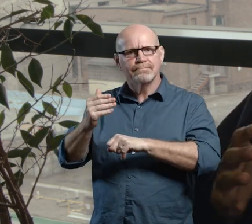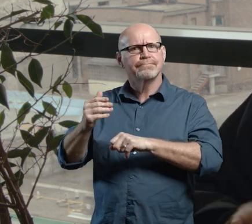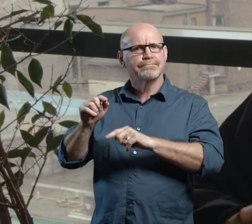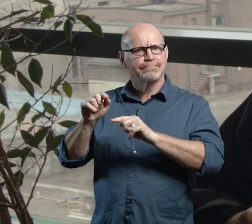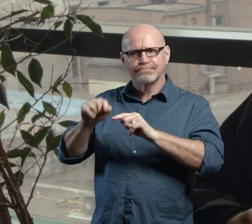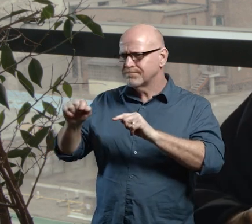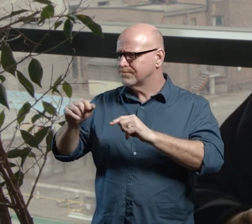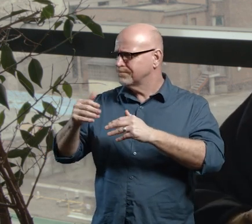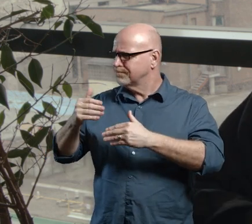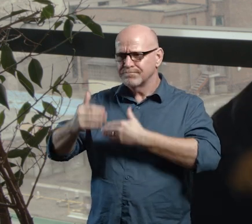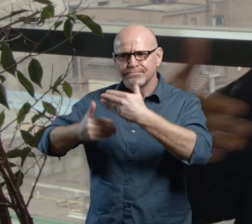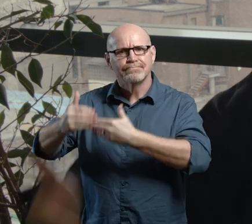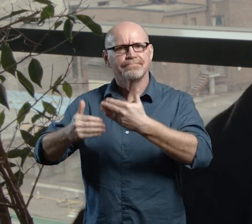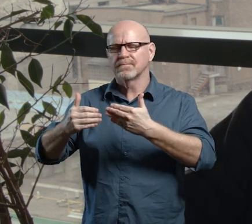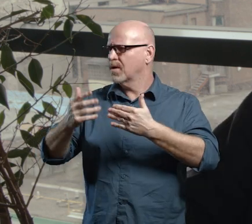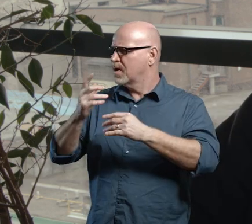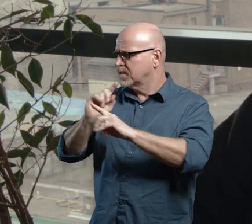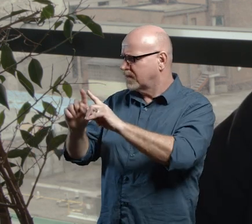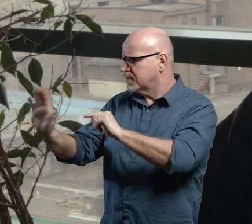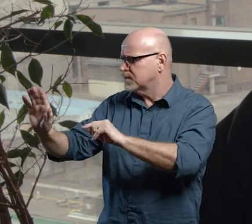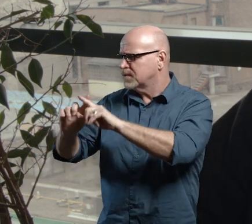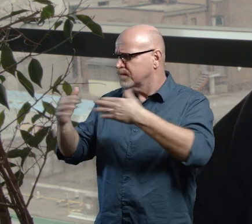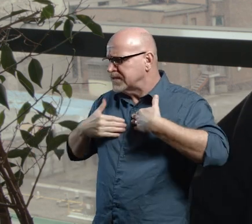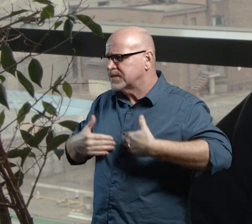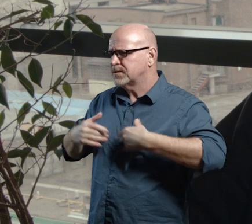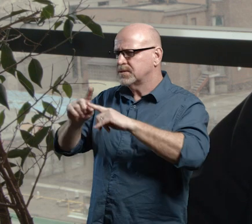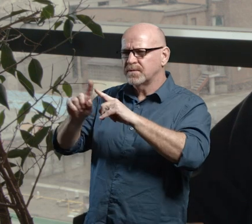together. Do you want to take the next step?" And I think we've encouraged some